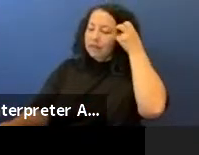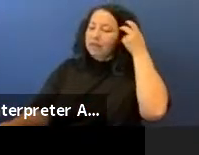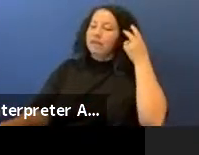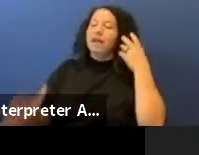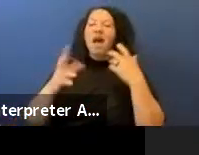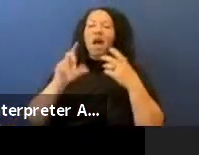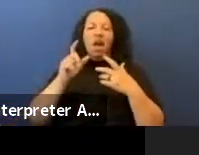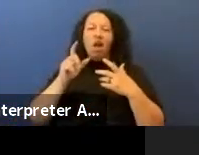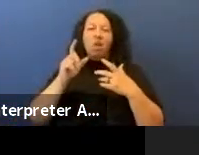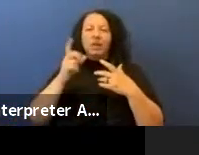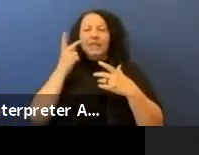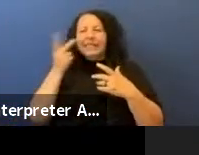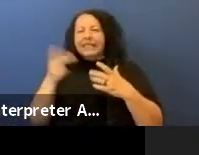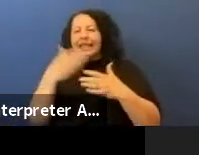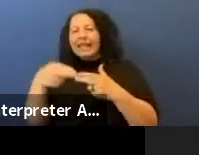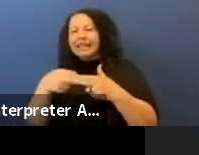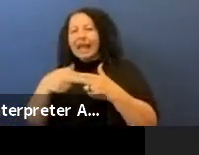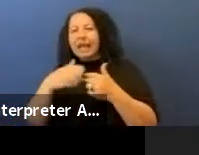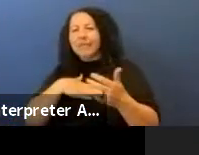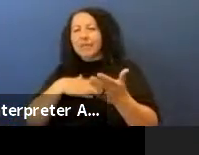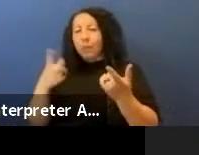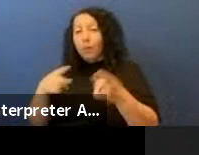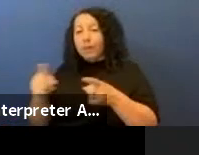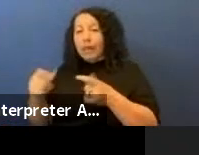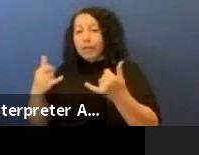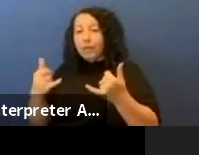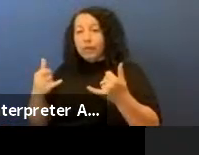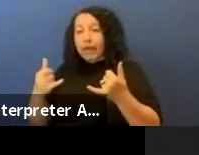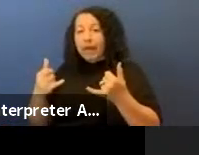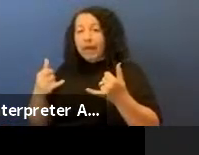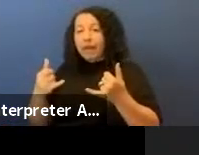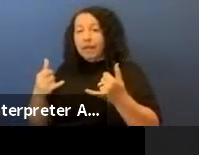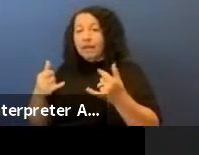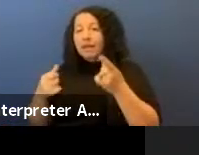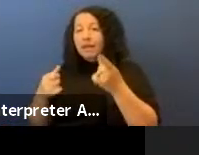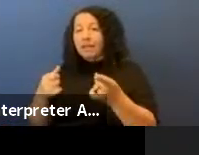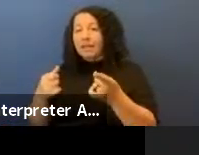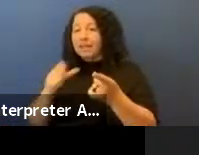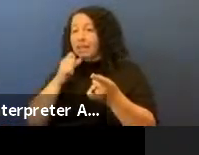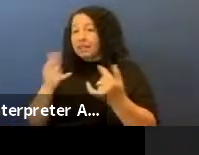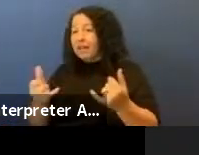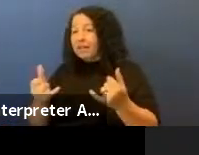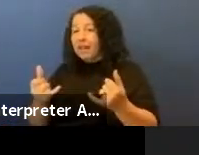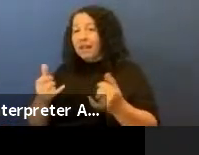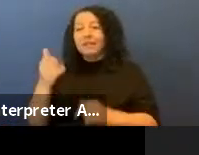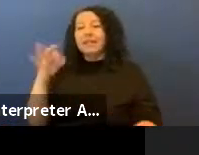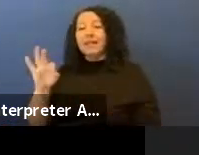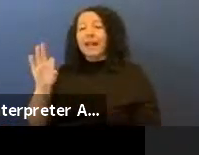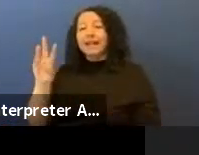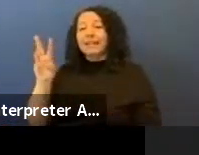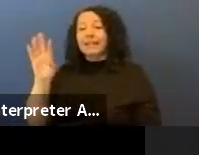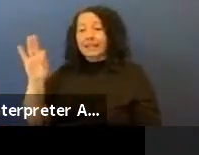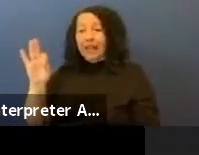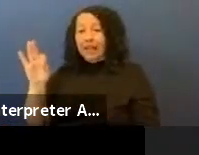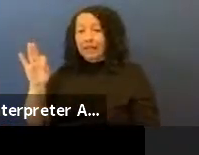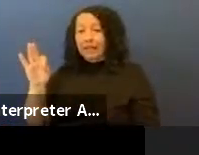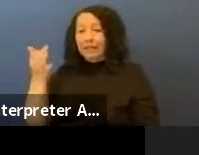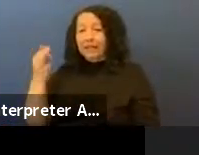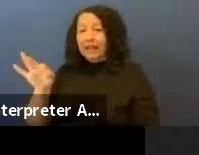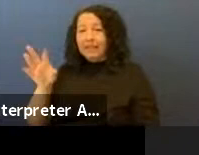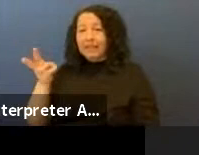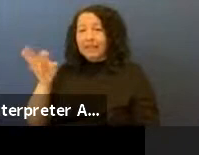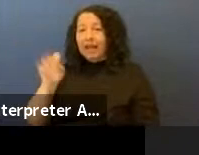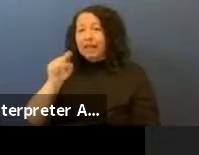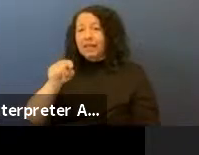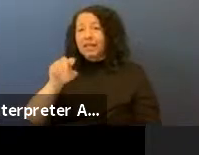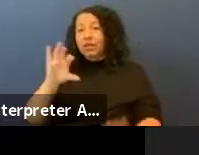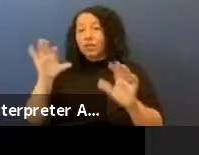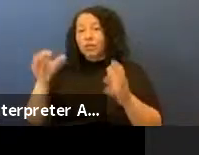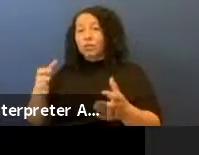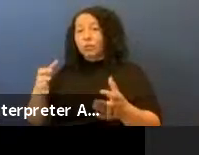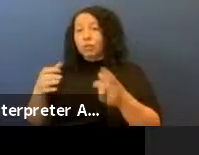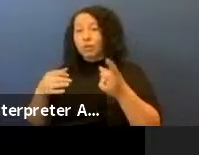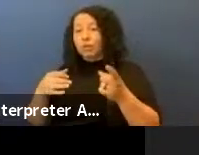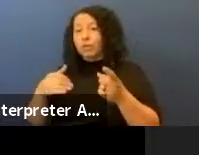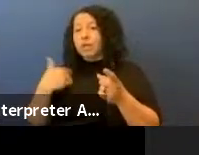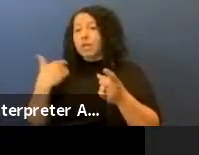what's happening today - this is not today, this is 1969, and this is a group of young Native people